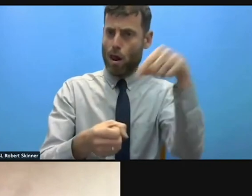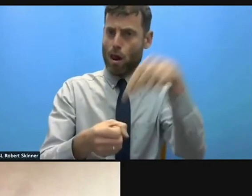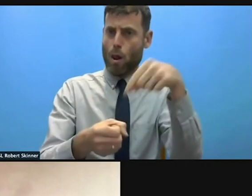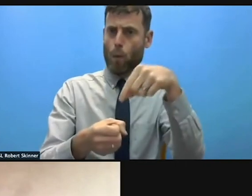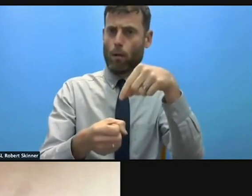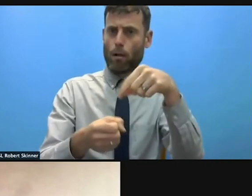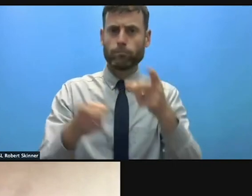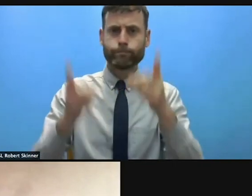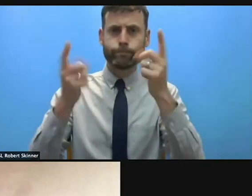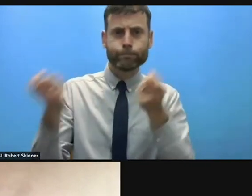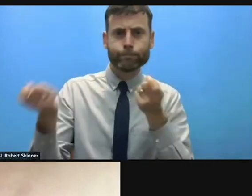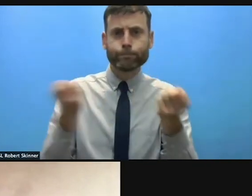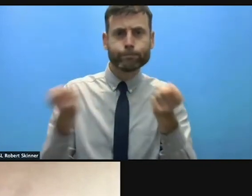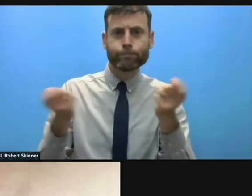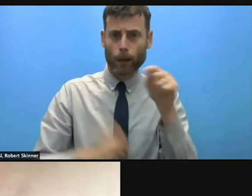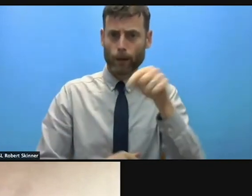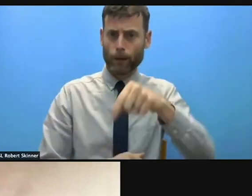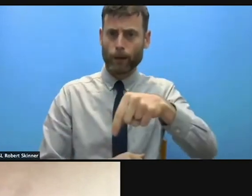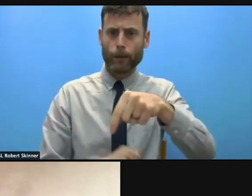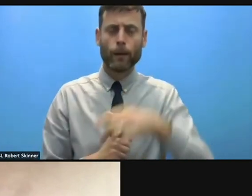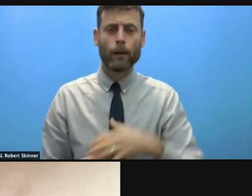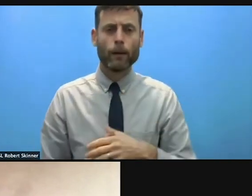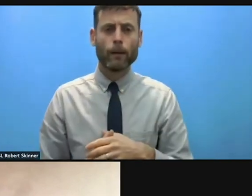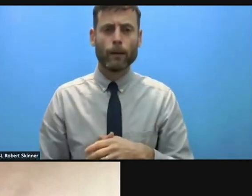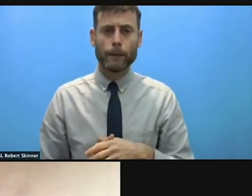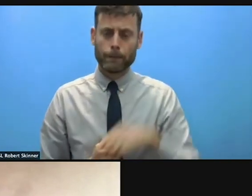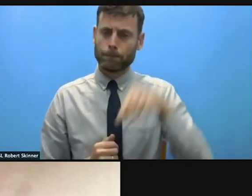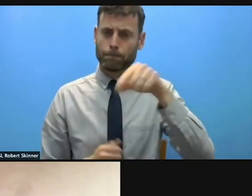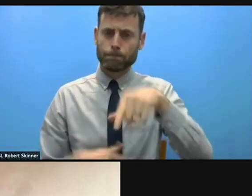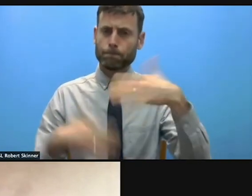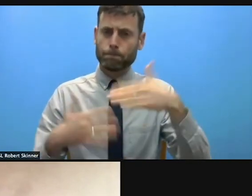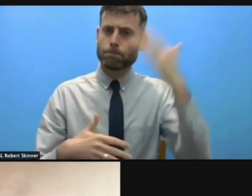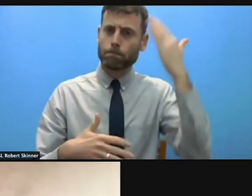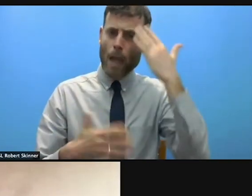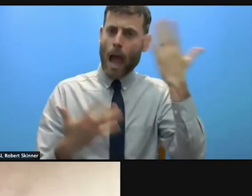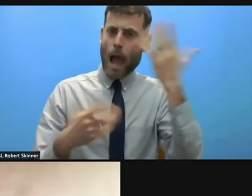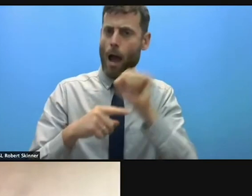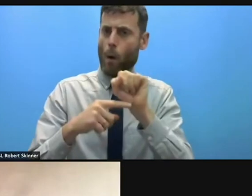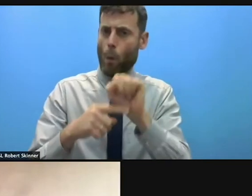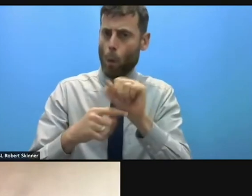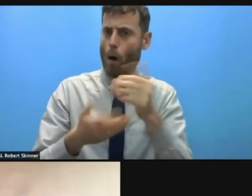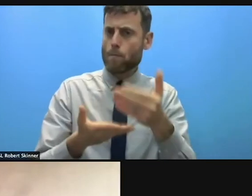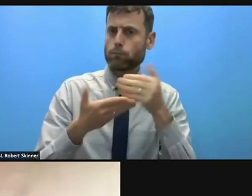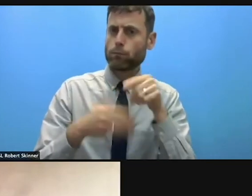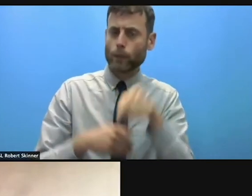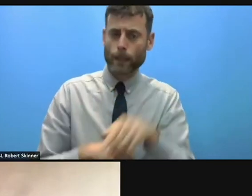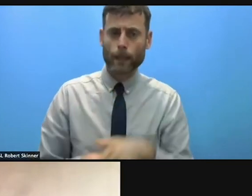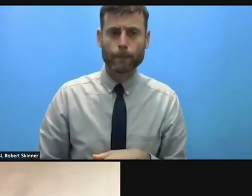speaks particularly to protection work was how do we ensure that when we are increasing the use of